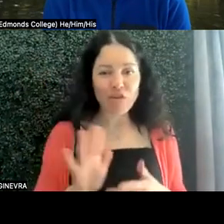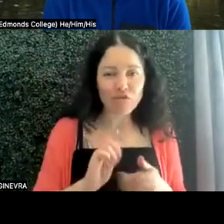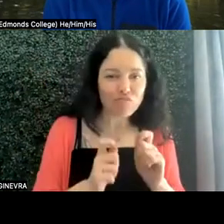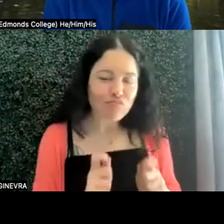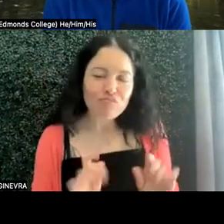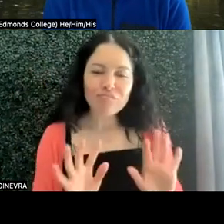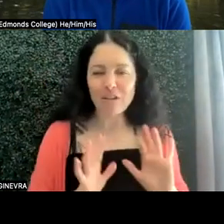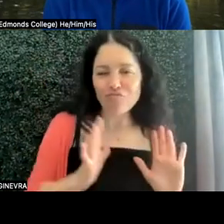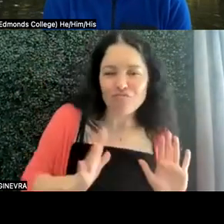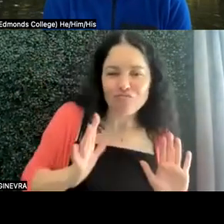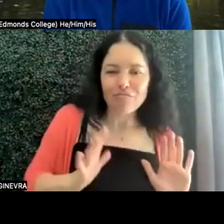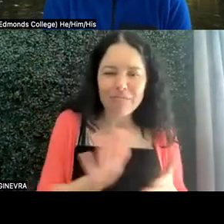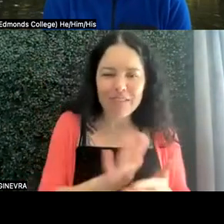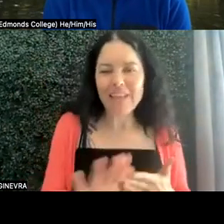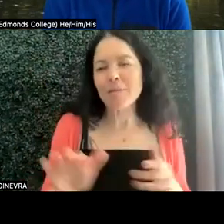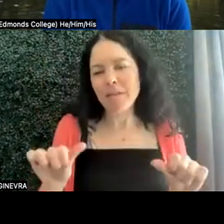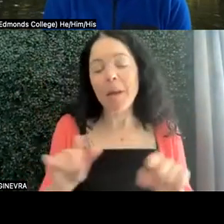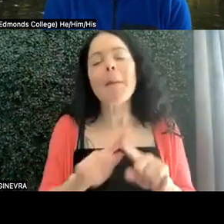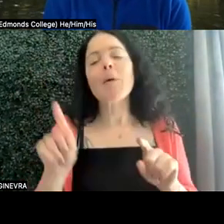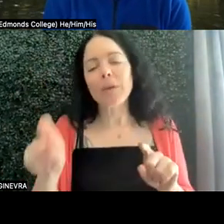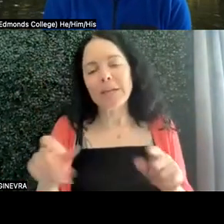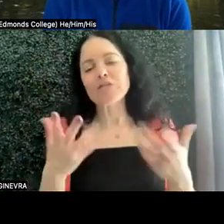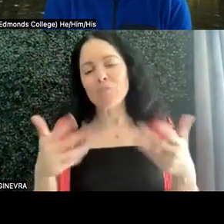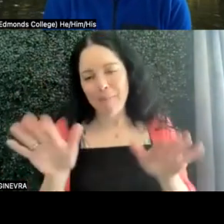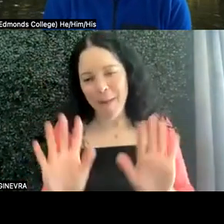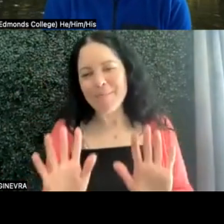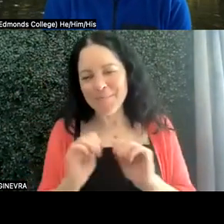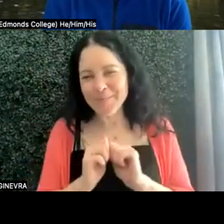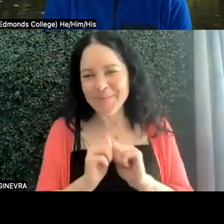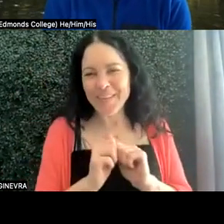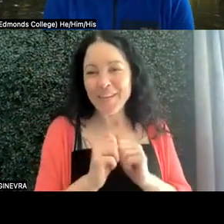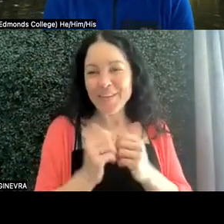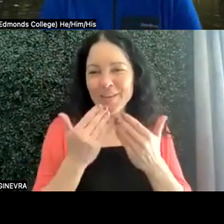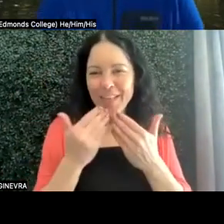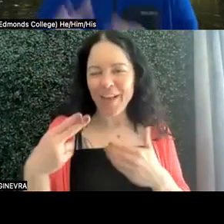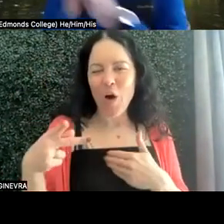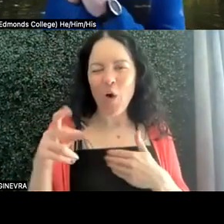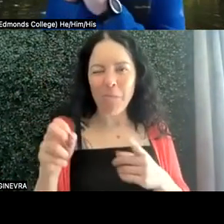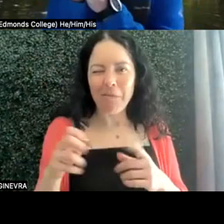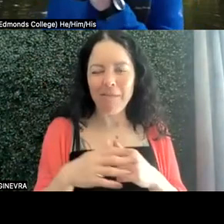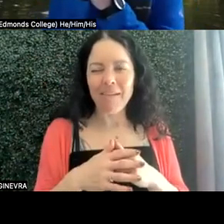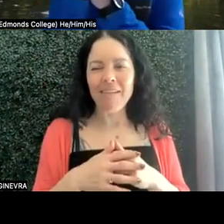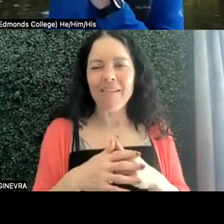Lots of possibilities, but we do need to wrap up, unfortunately. I'd really like to thank Hope, Bryan, and Craig